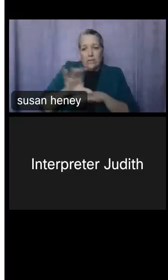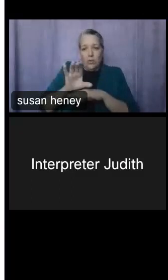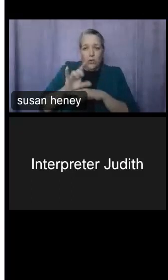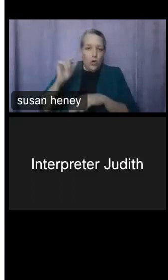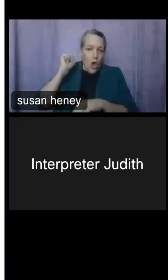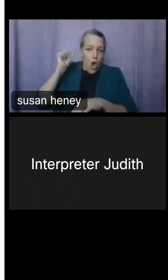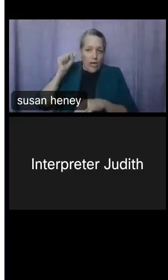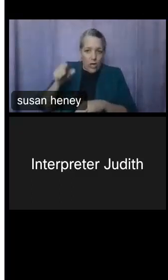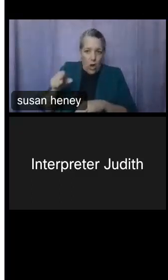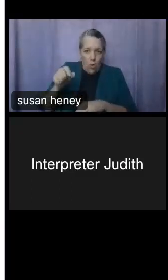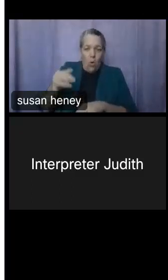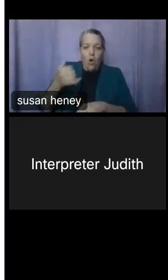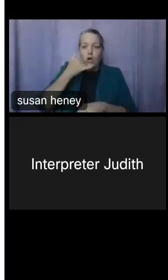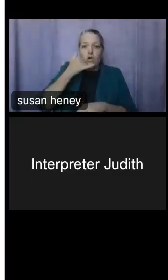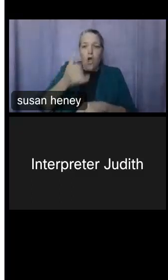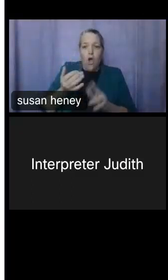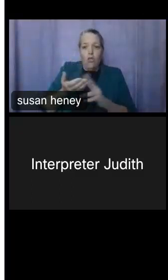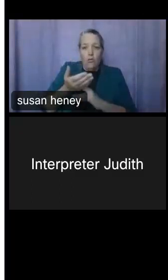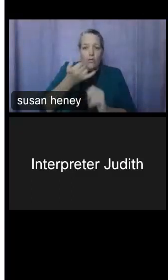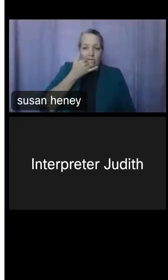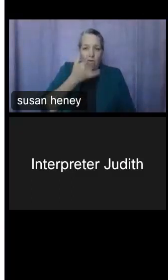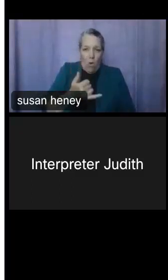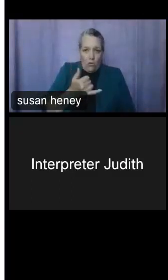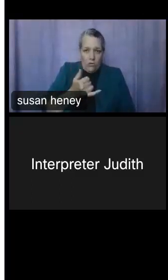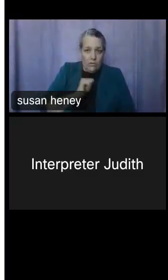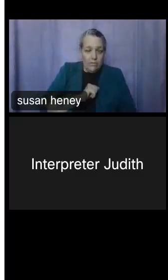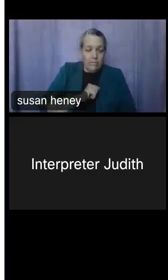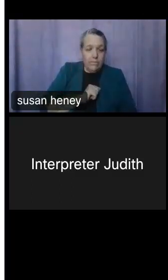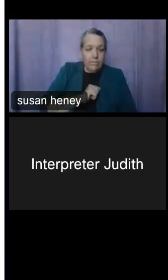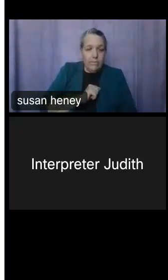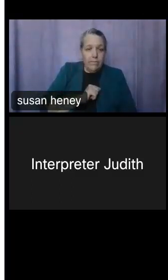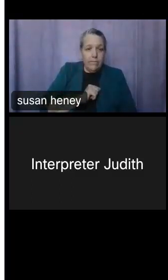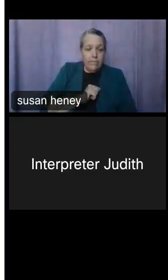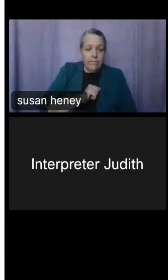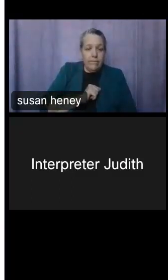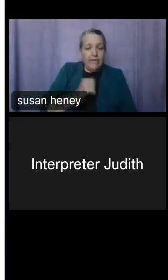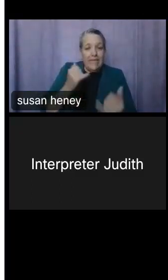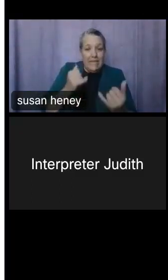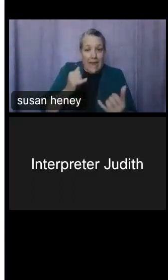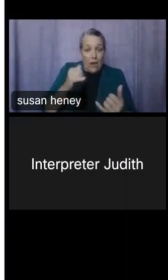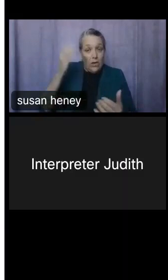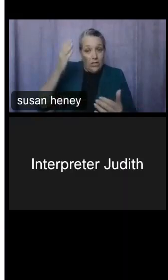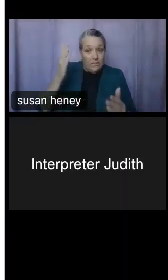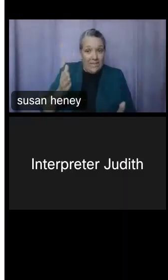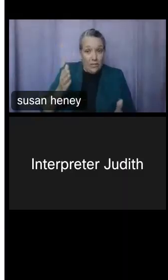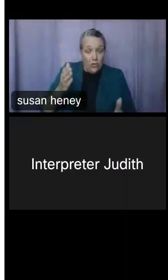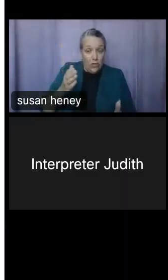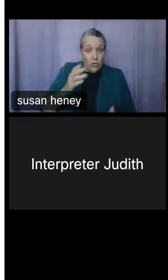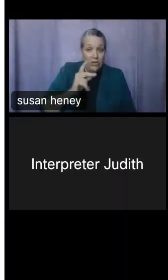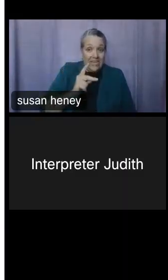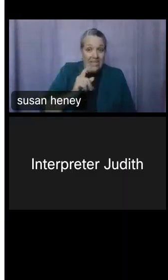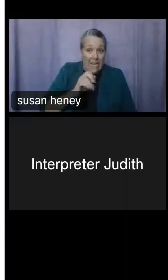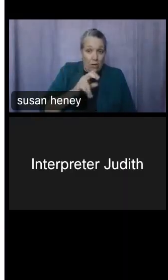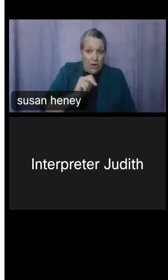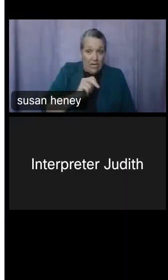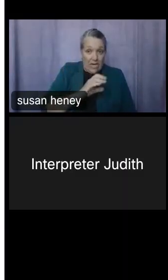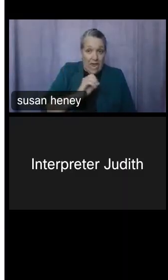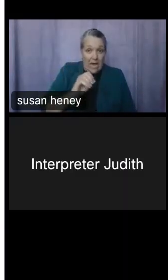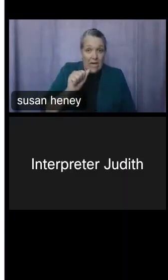via phone. Now I would like to introduce our speakers, Kira and Ana. Thanks again for being